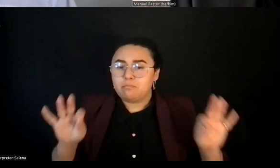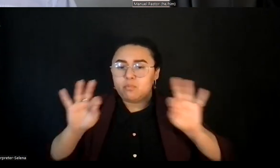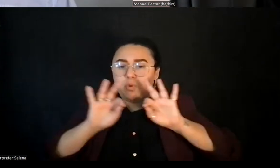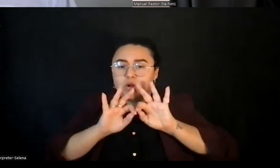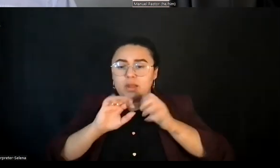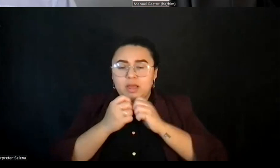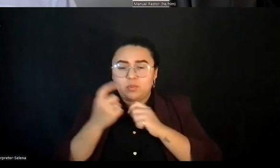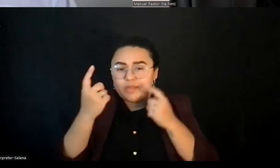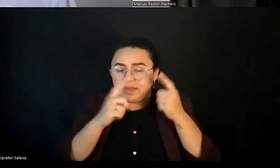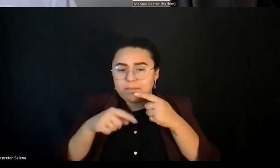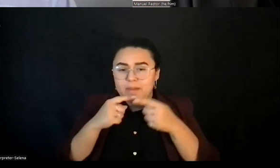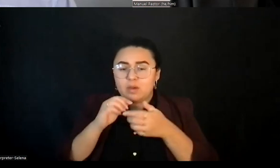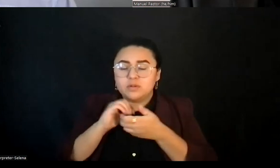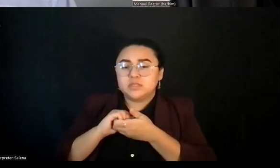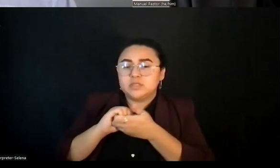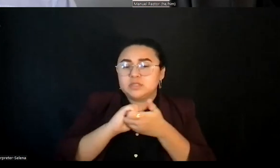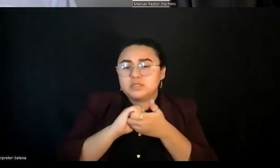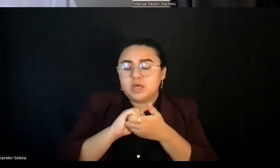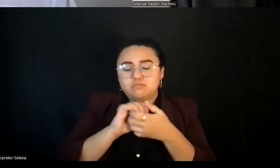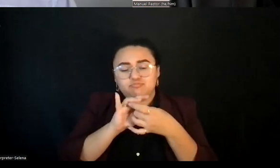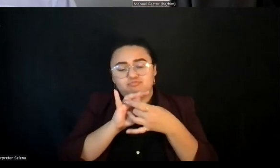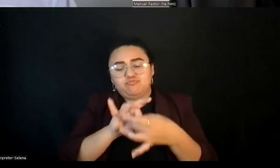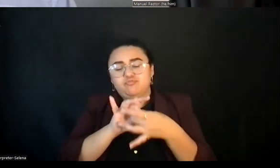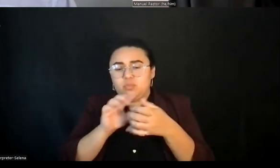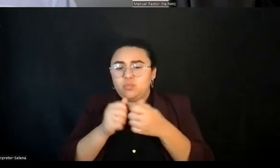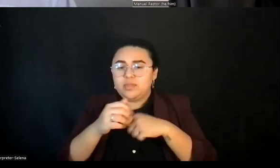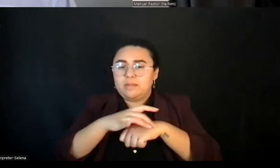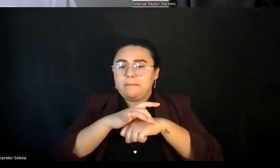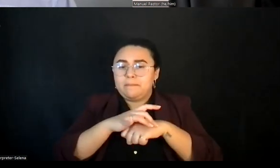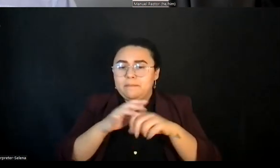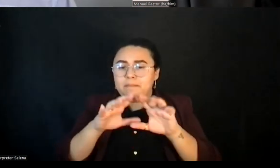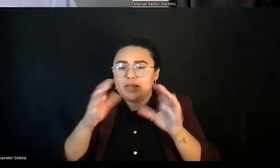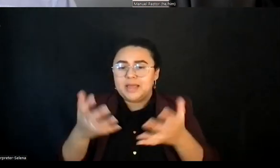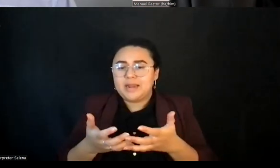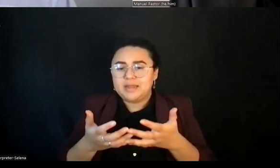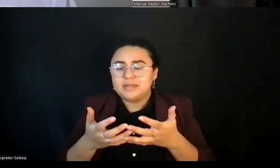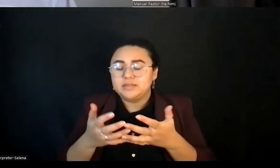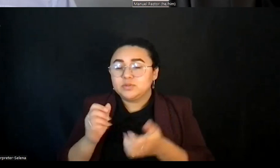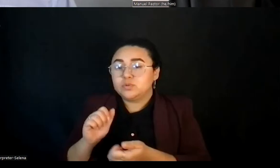solidarity with our planet as a way of really addressing a climate crisis, which is